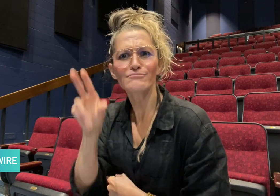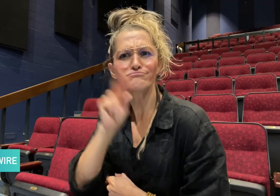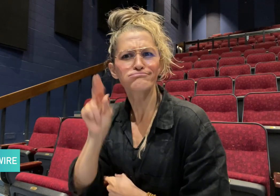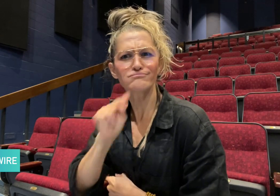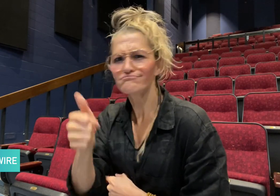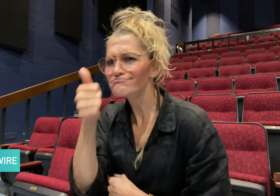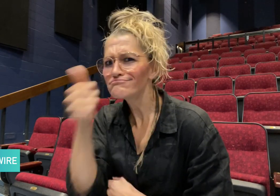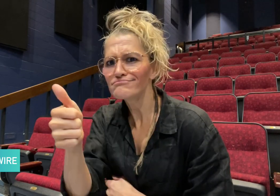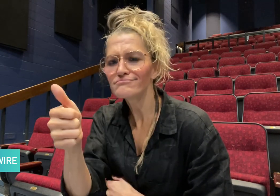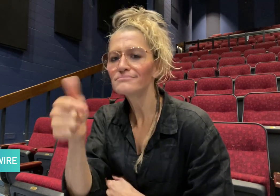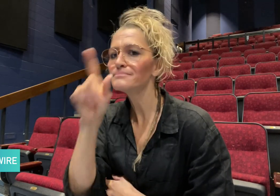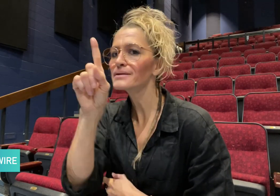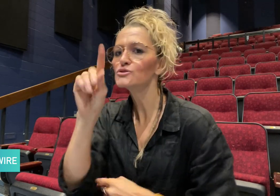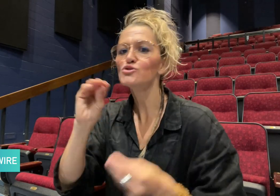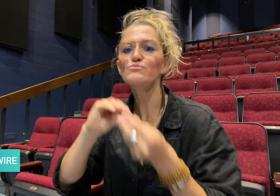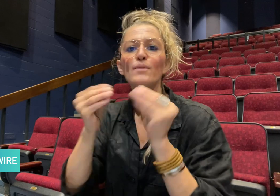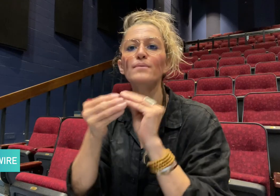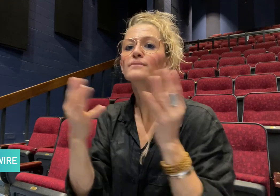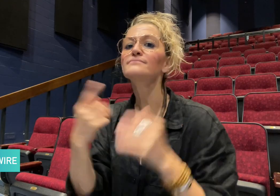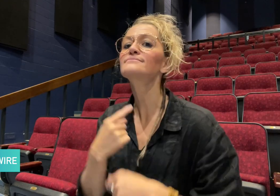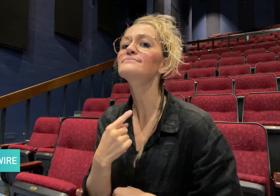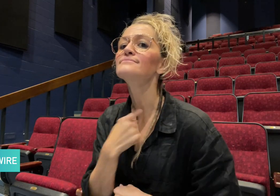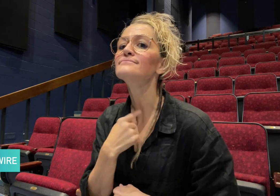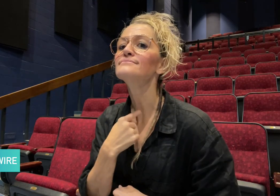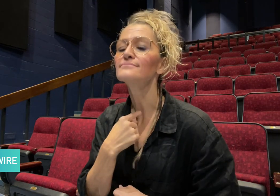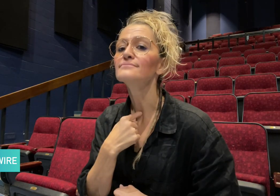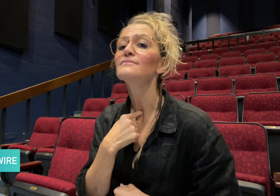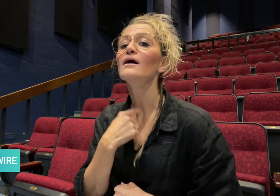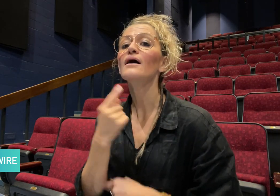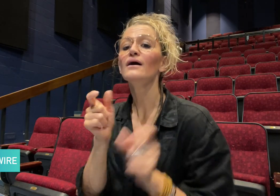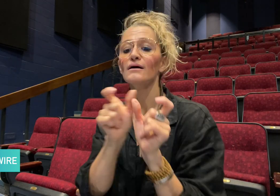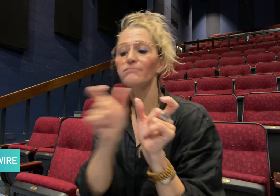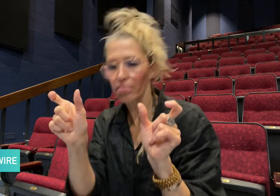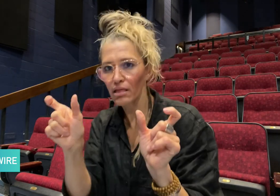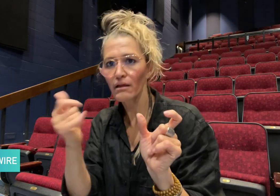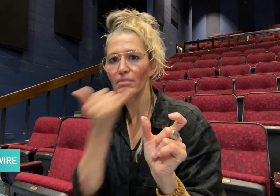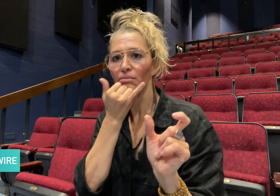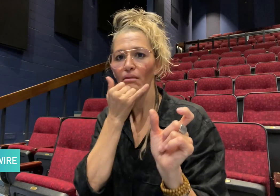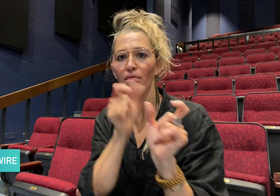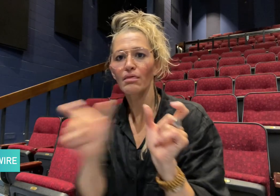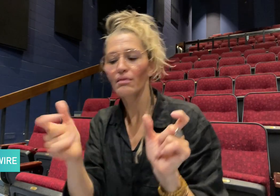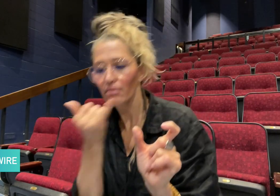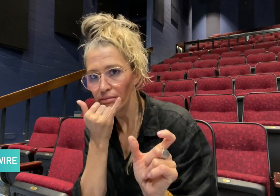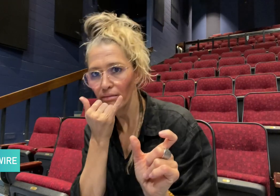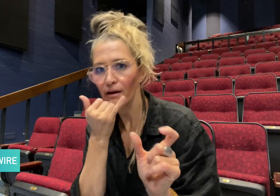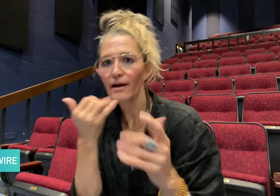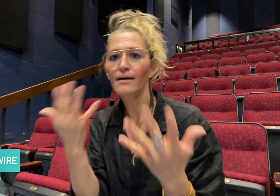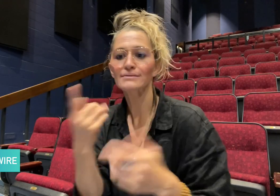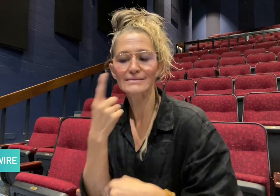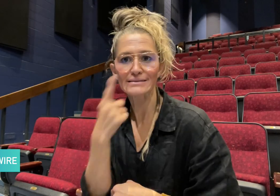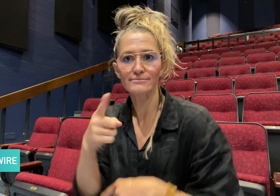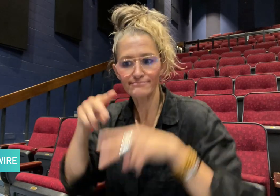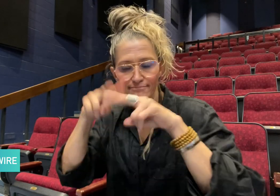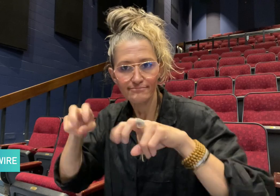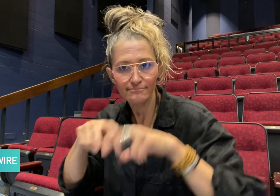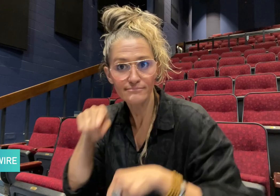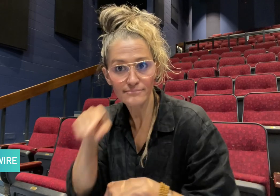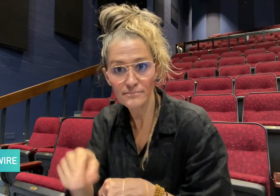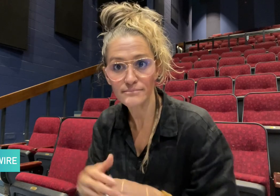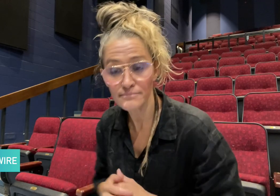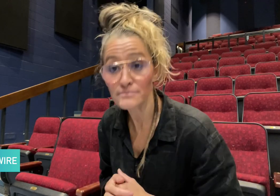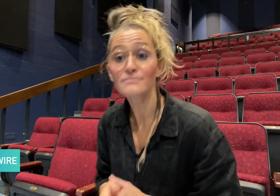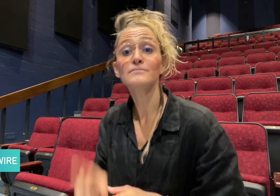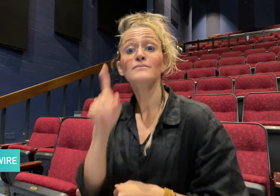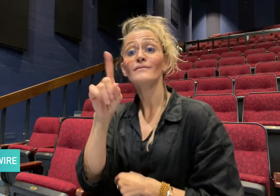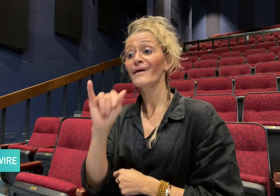first language, even if they are fluent, due to their accent.